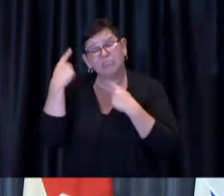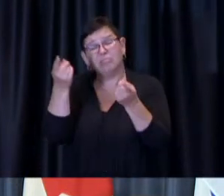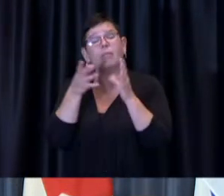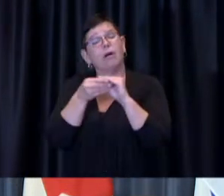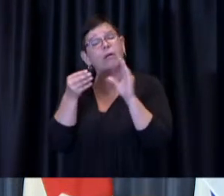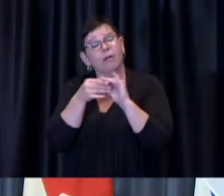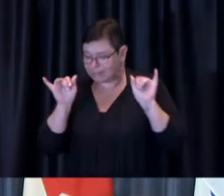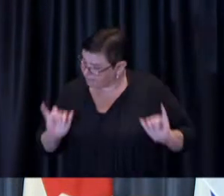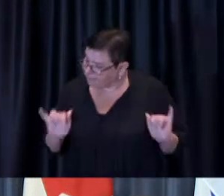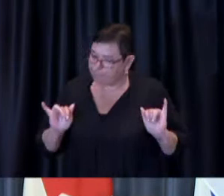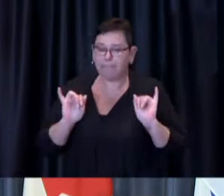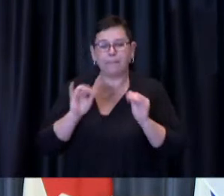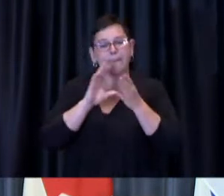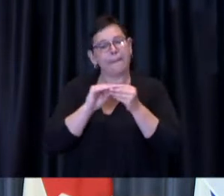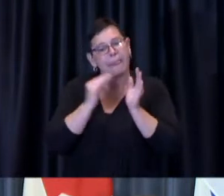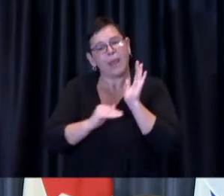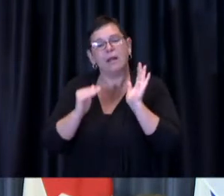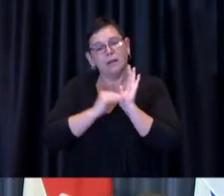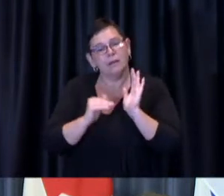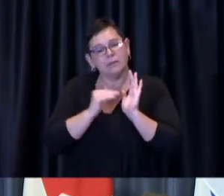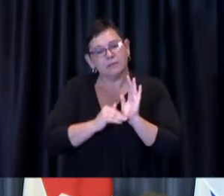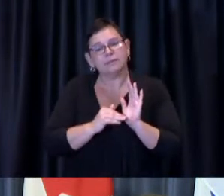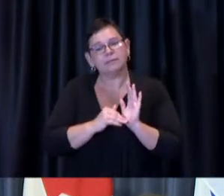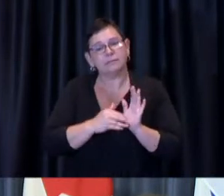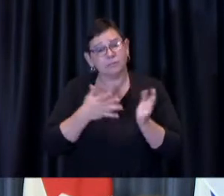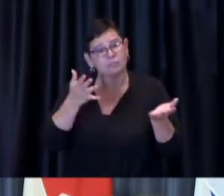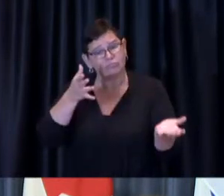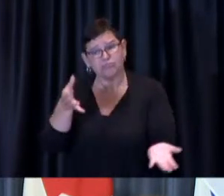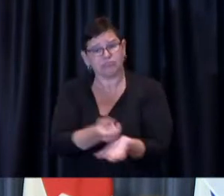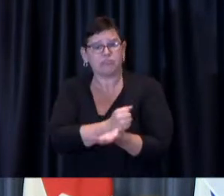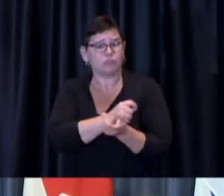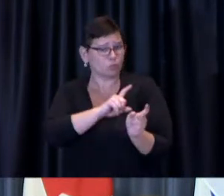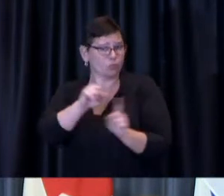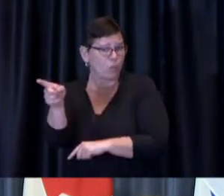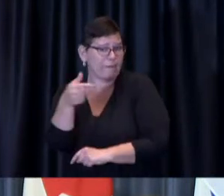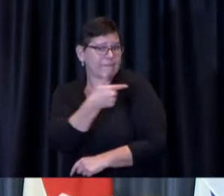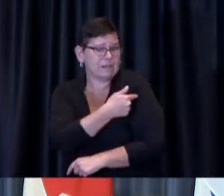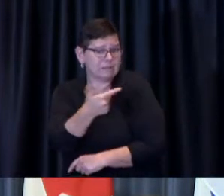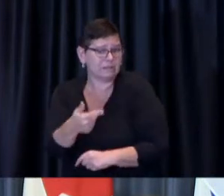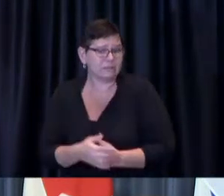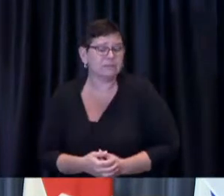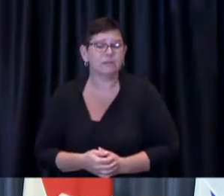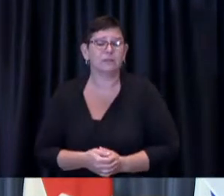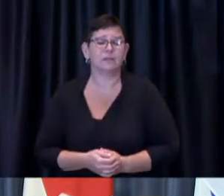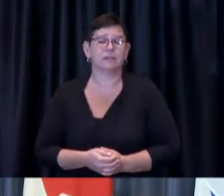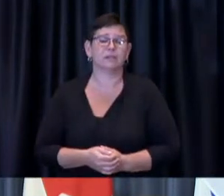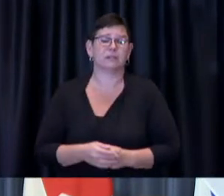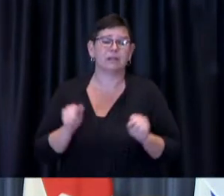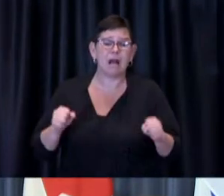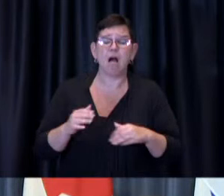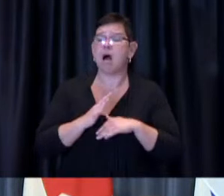know please go out and get vaccinated take comfort in knowing that so many of us are fully protected